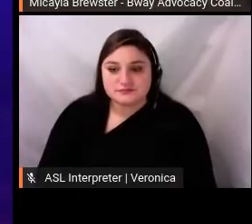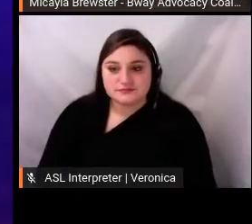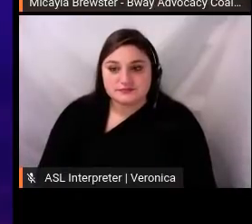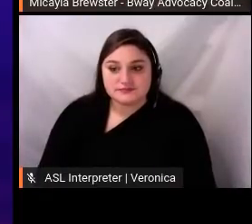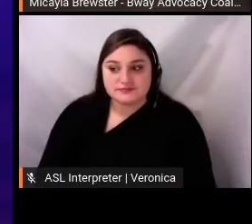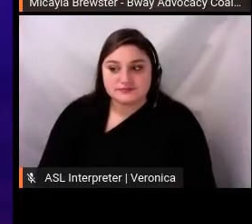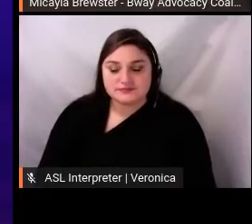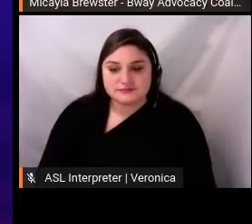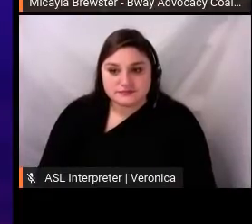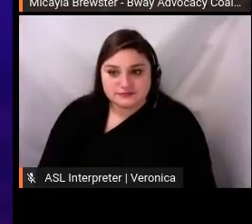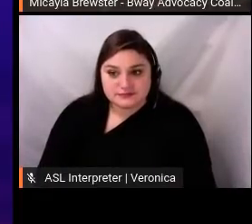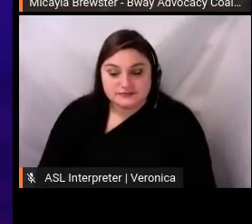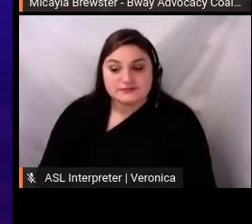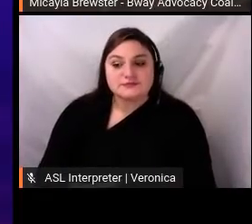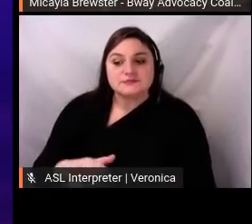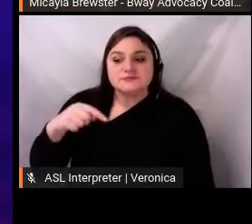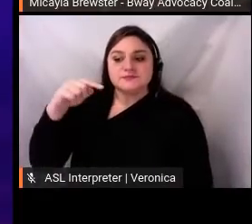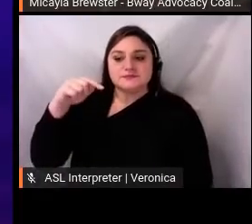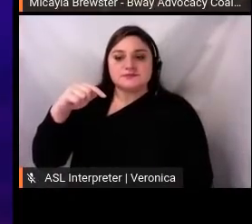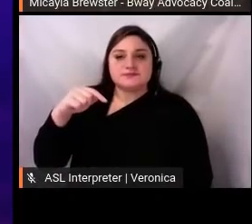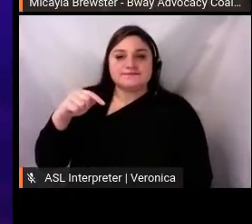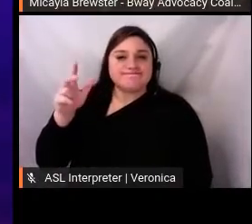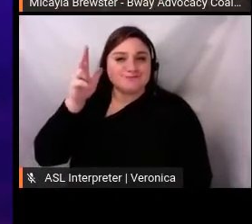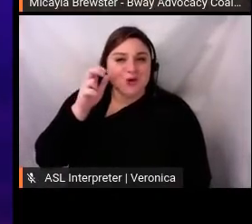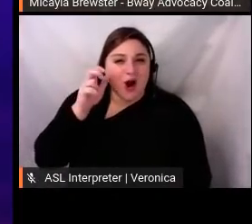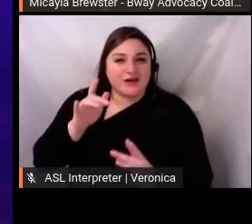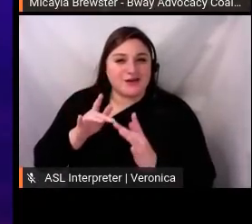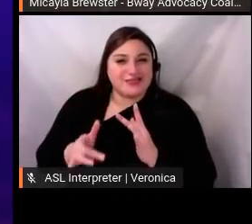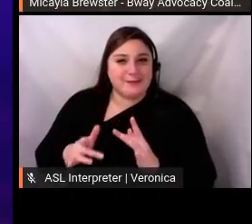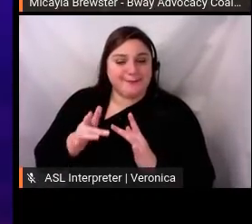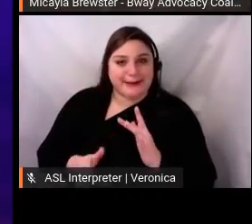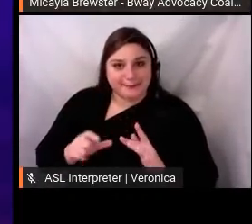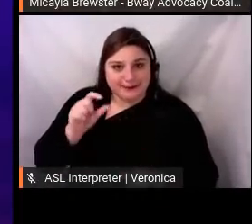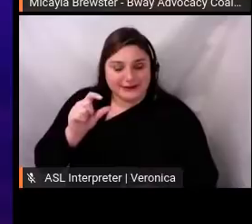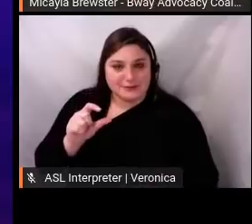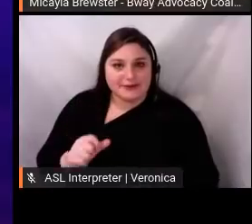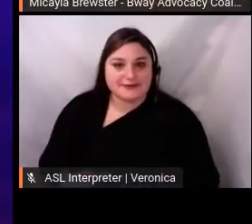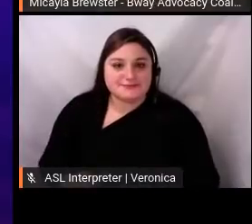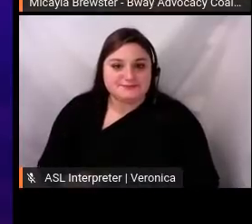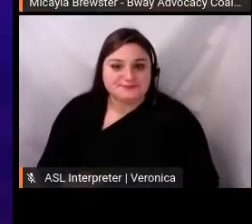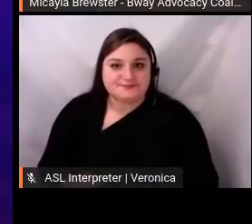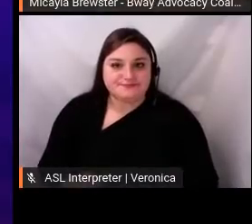by racism within the industry. Then the last two days were open to anyone